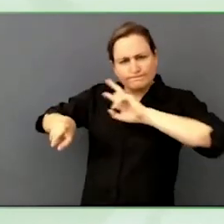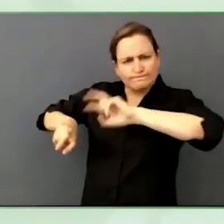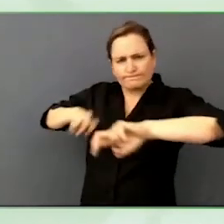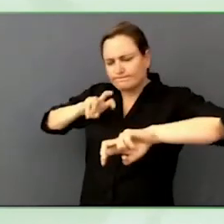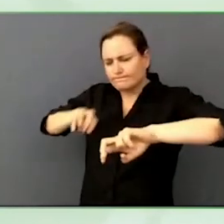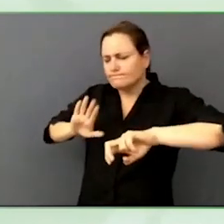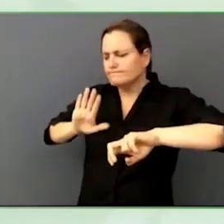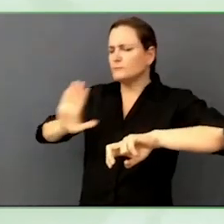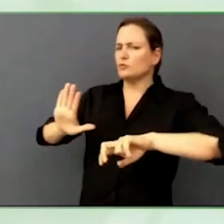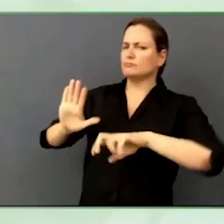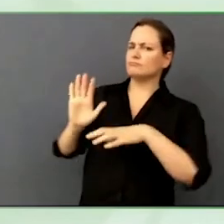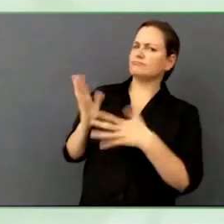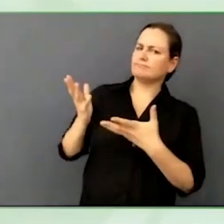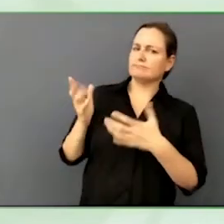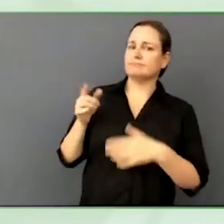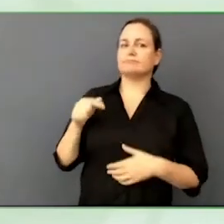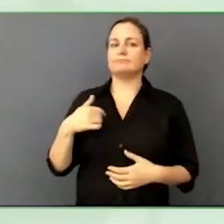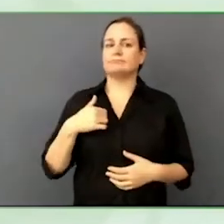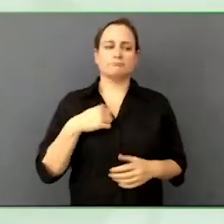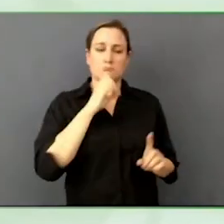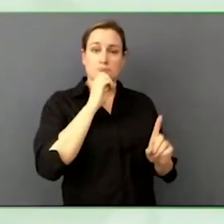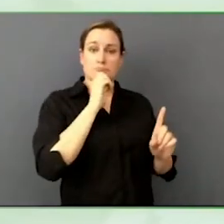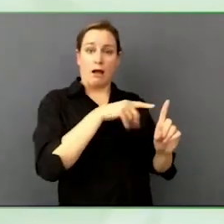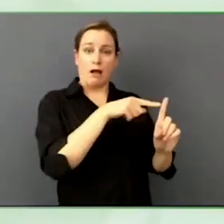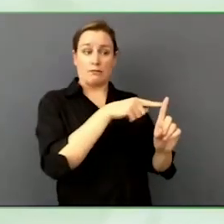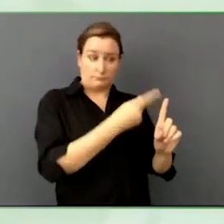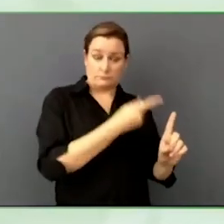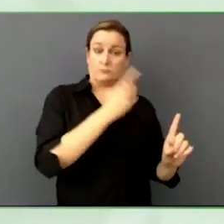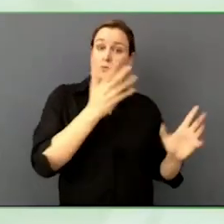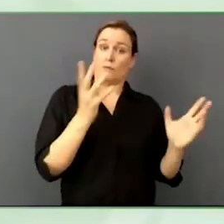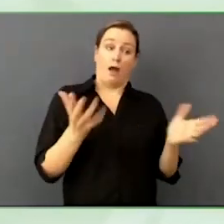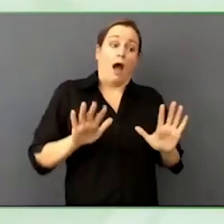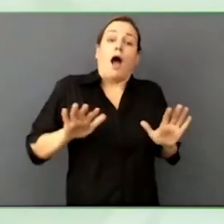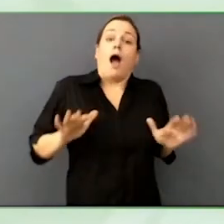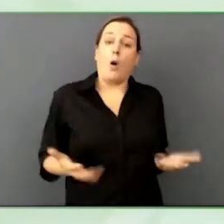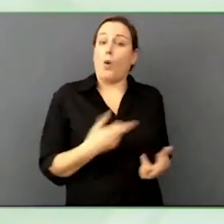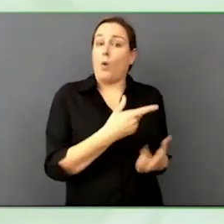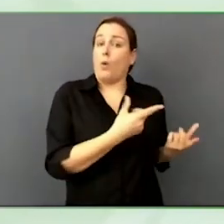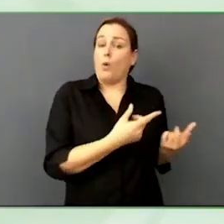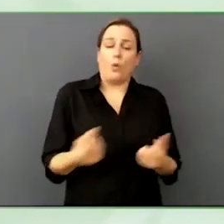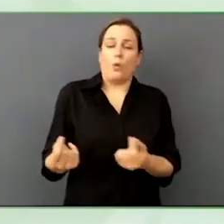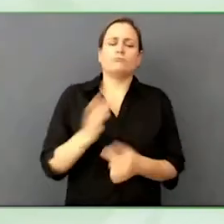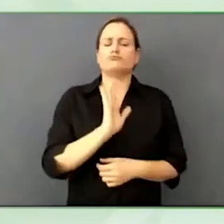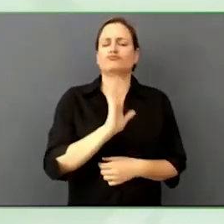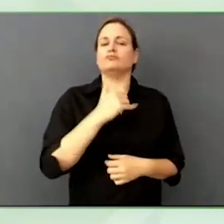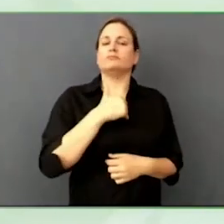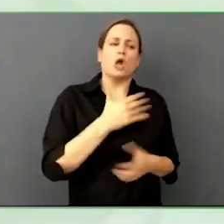something, you want to give them a task and observe how they do it. How can we make this easier to them?